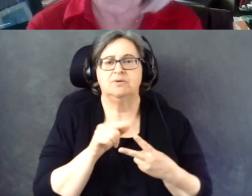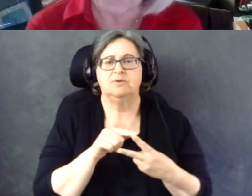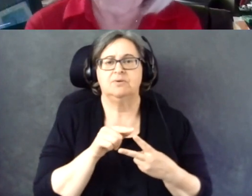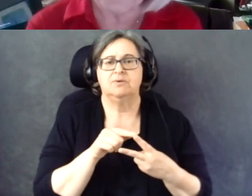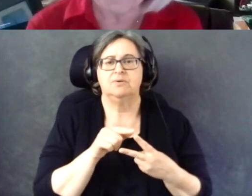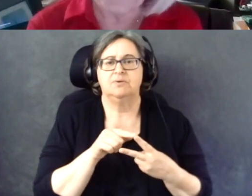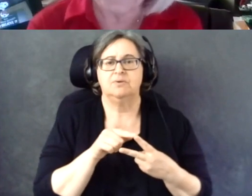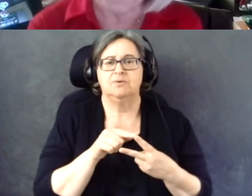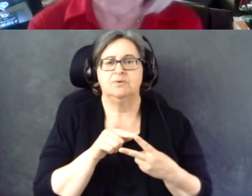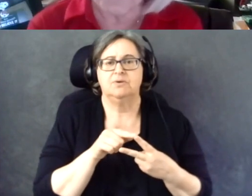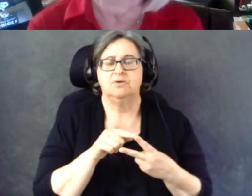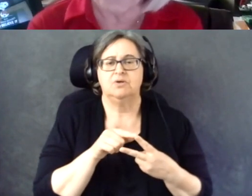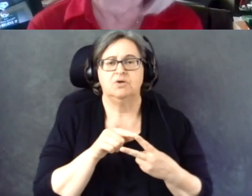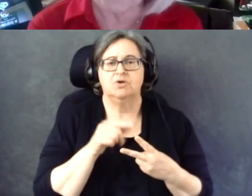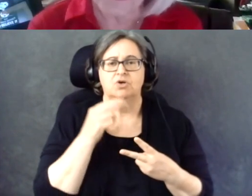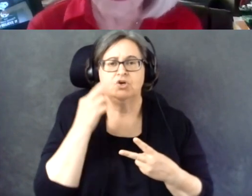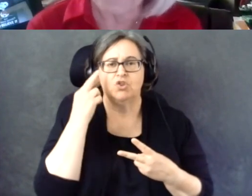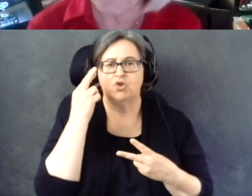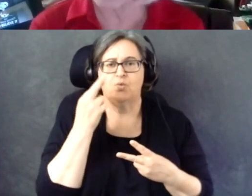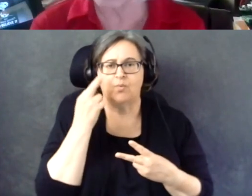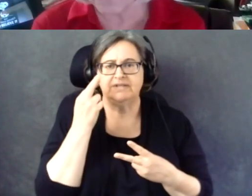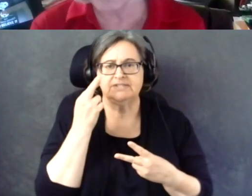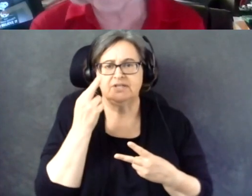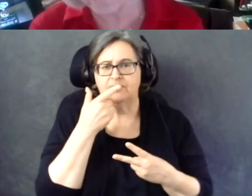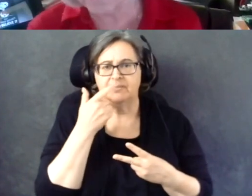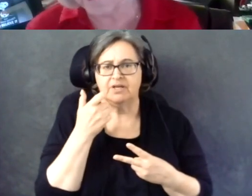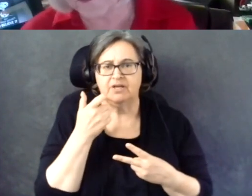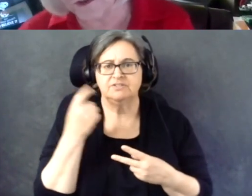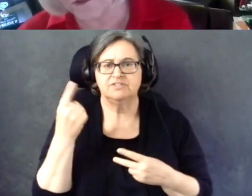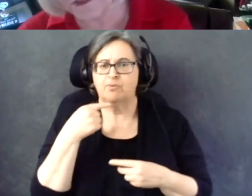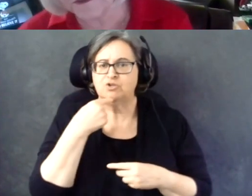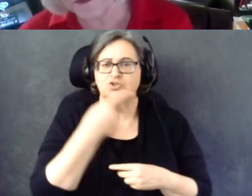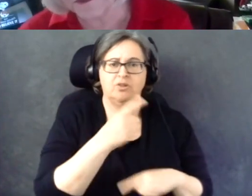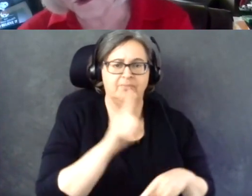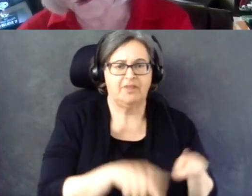The reason why they did not vote was they were told they could not vote.